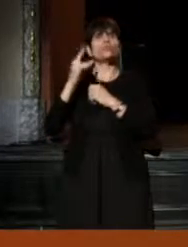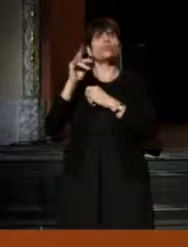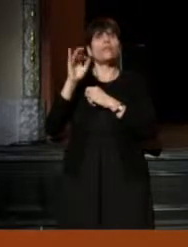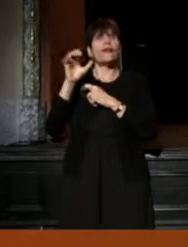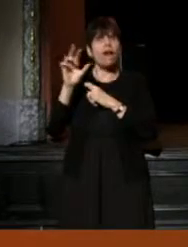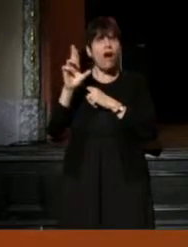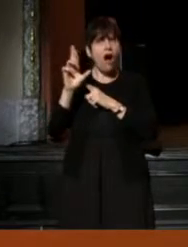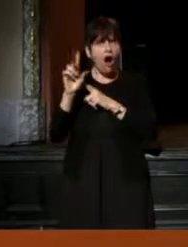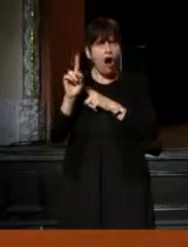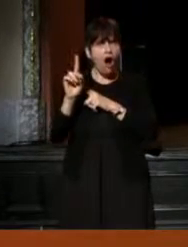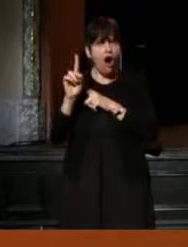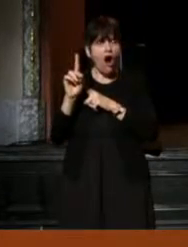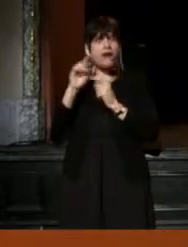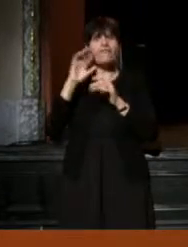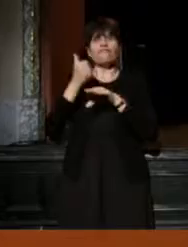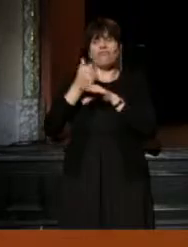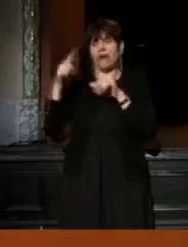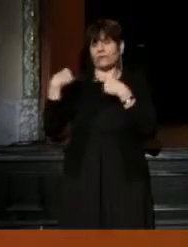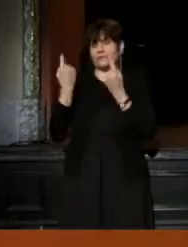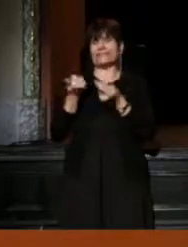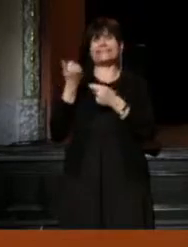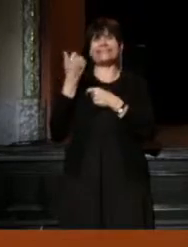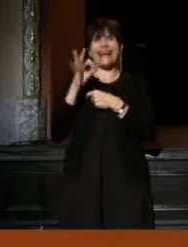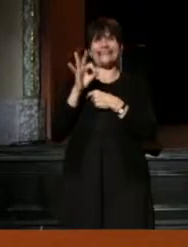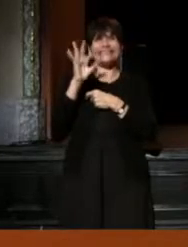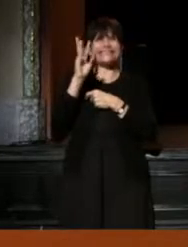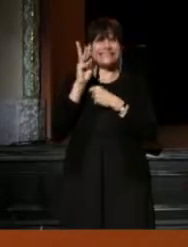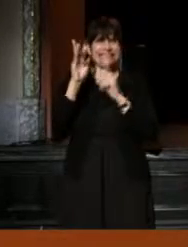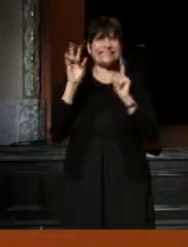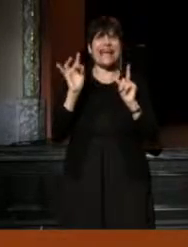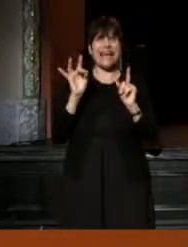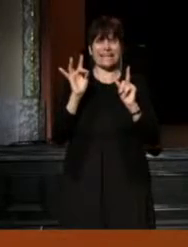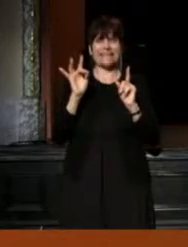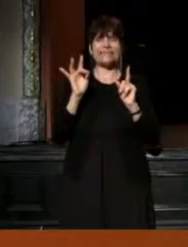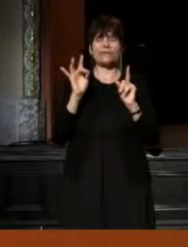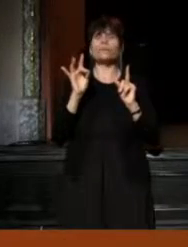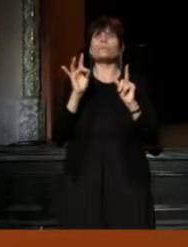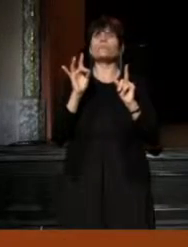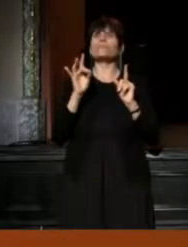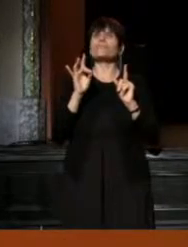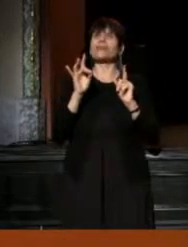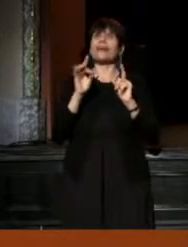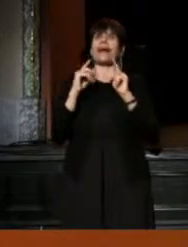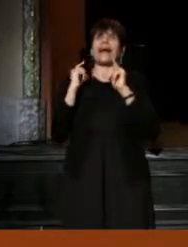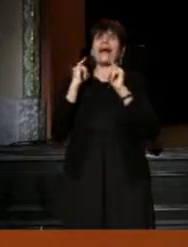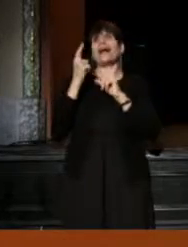since its founding in 1968. He's a legend in his own time.